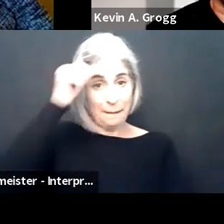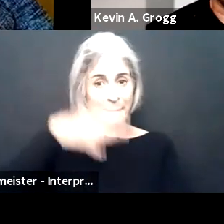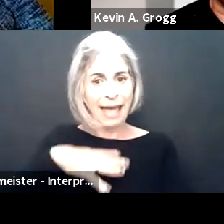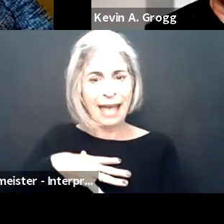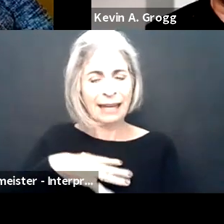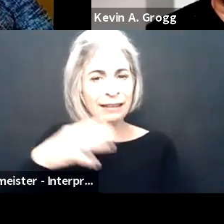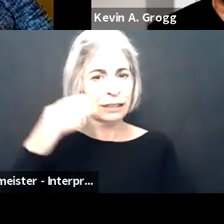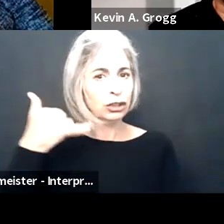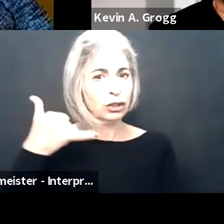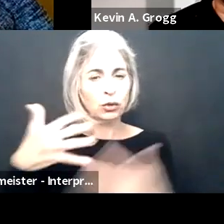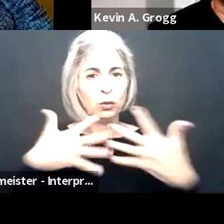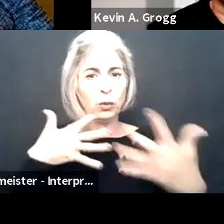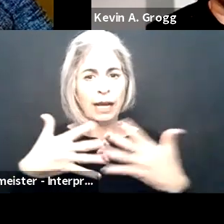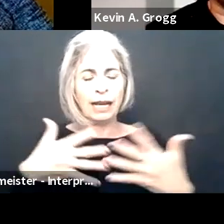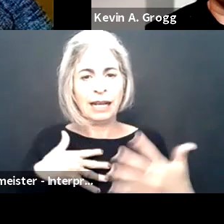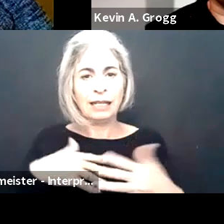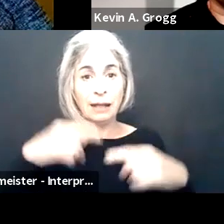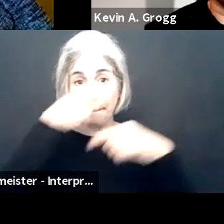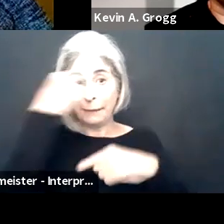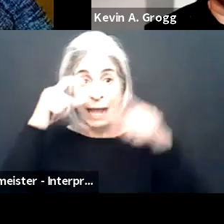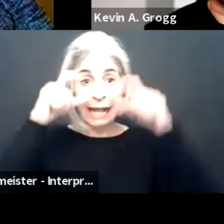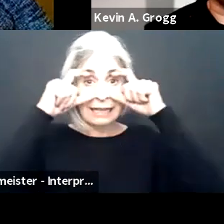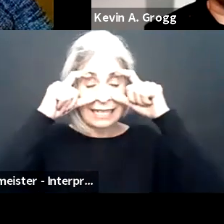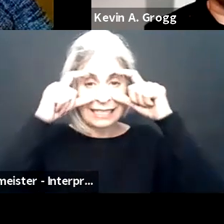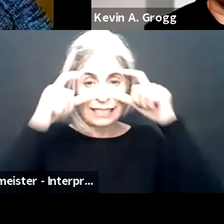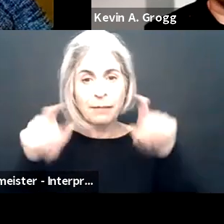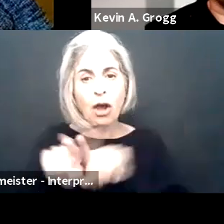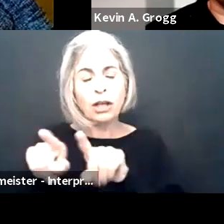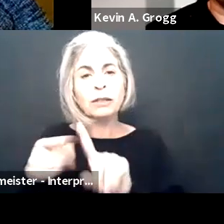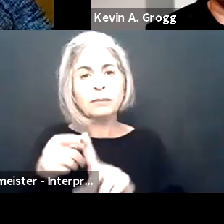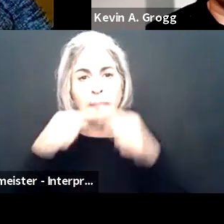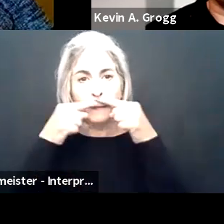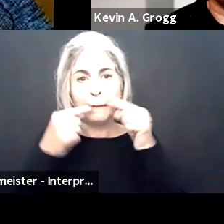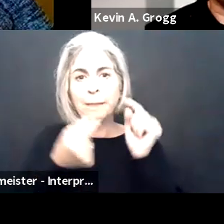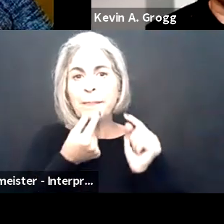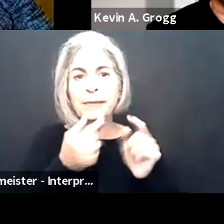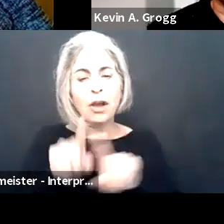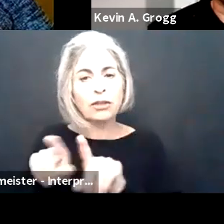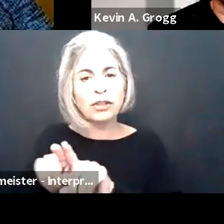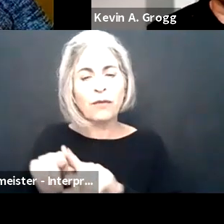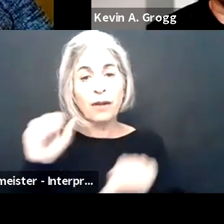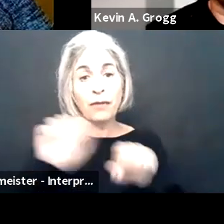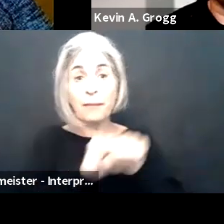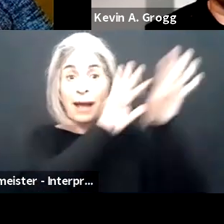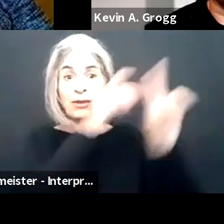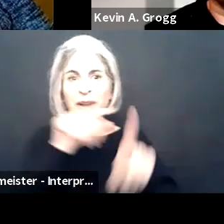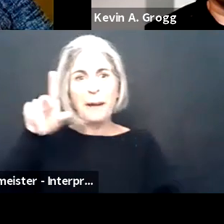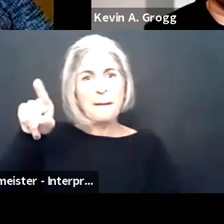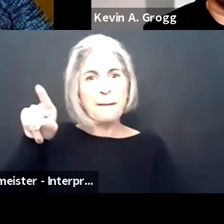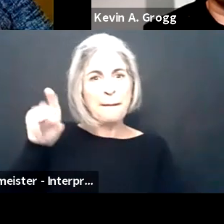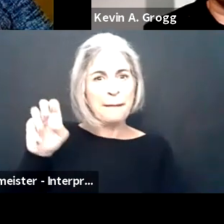Lou Orslene: Yeah, thanks very much for that question, Maria. Just for everyone's benefit, I'm a white man, graying hair, black glasses and I'm